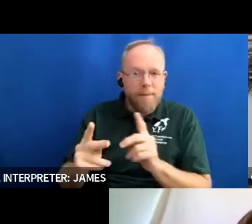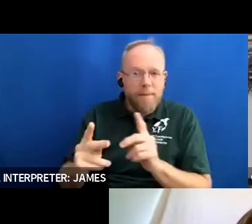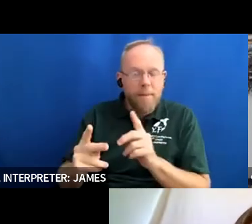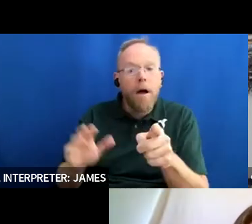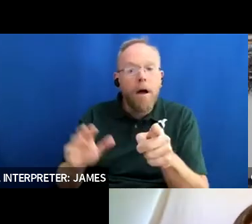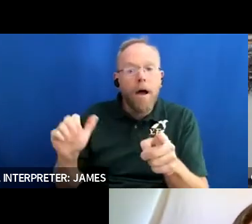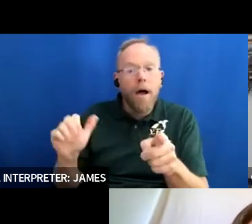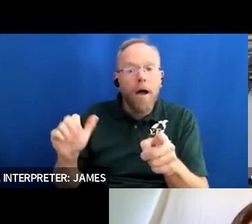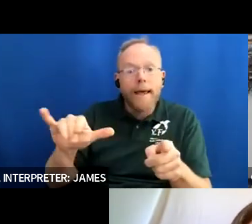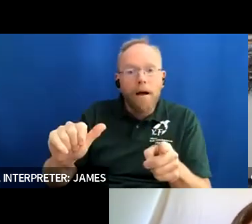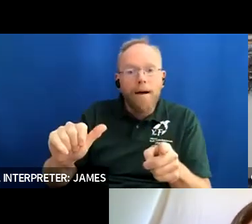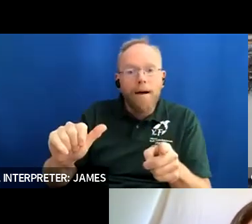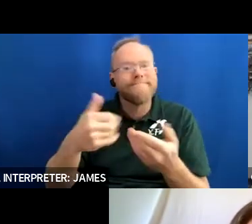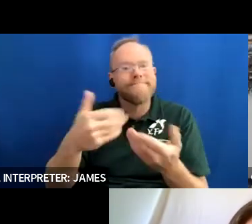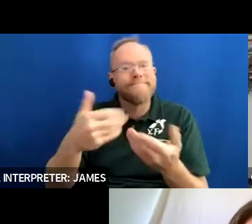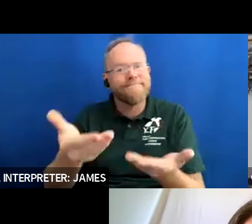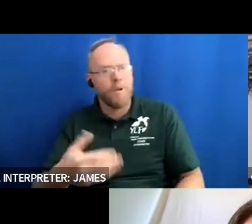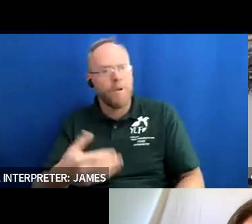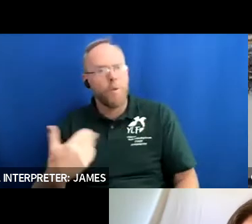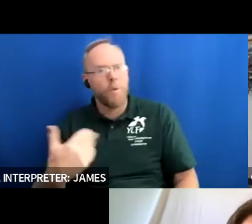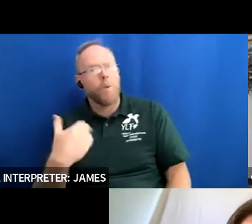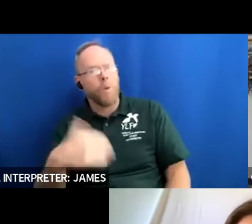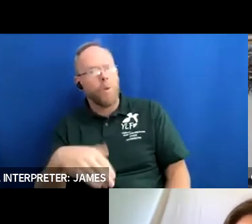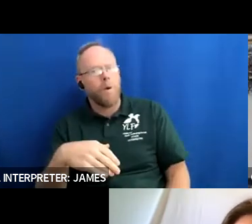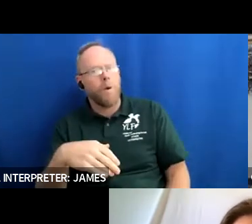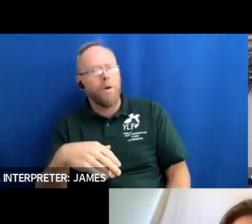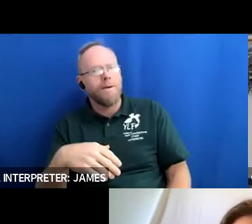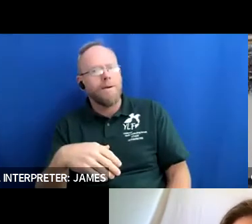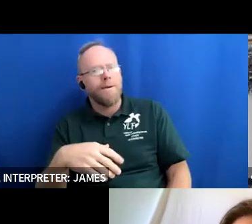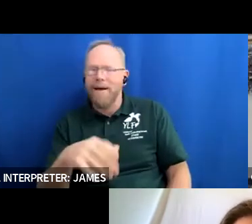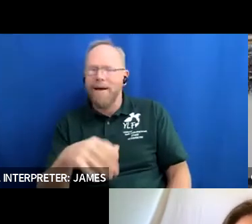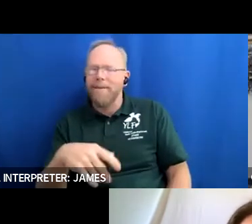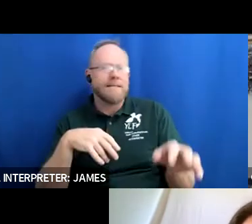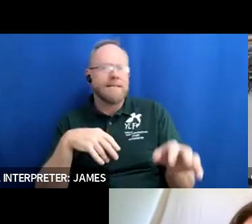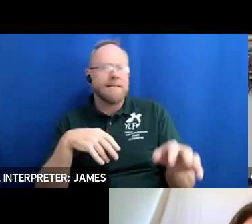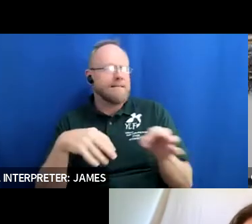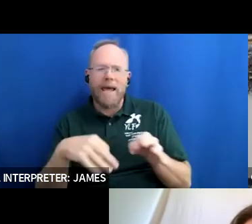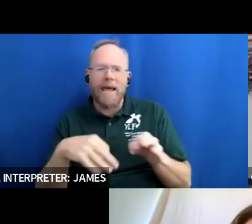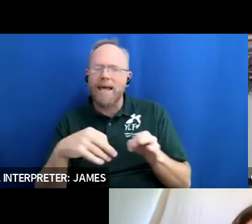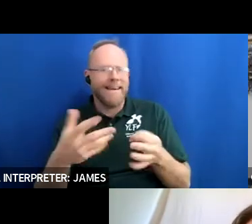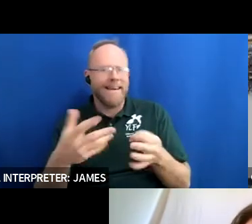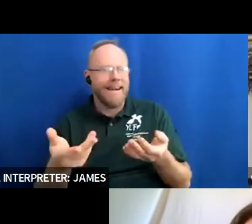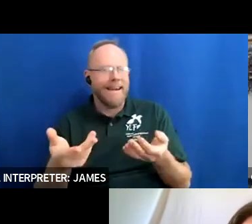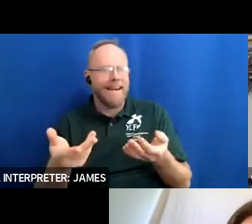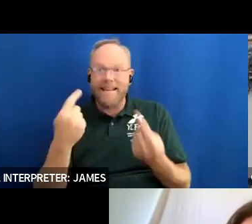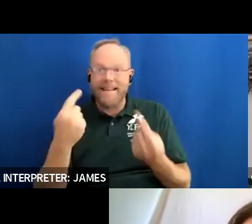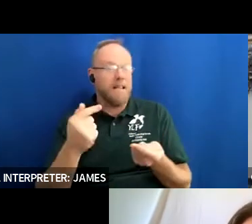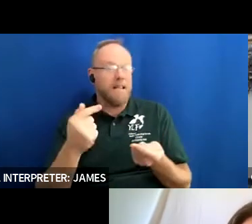so there's a lot in my short i guess time that i've been a graduate i know it's been nine years